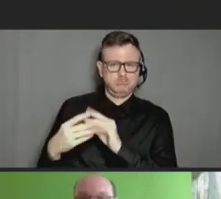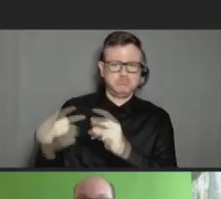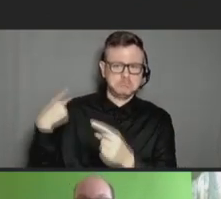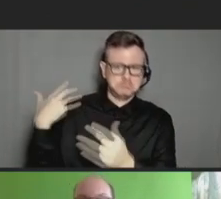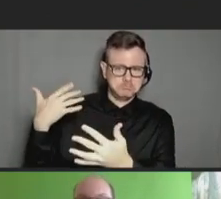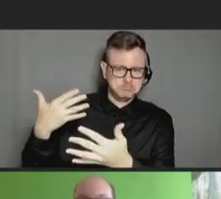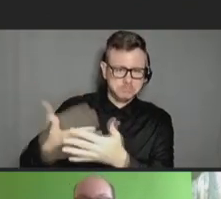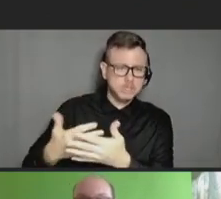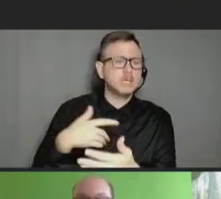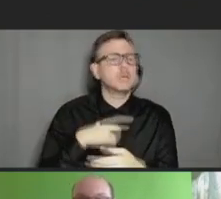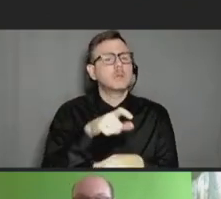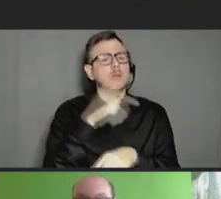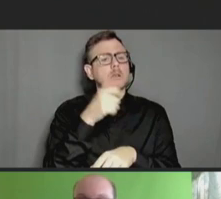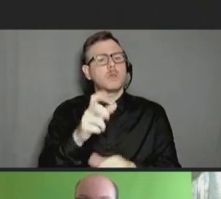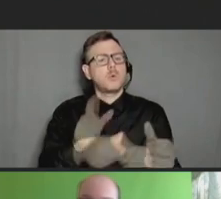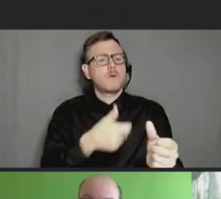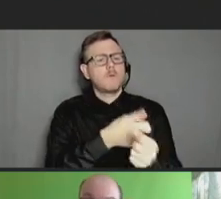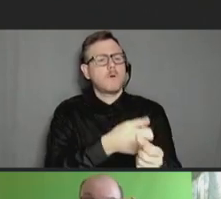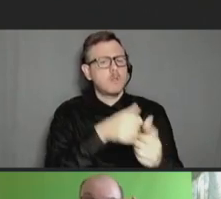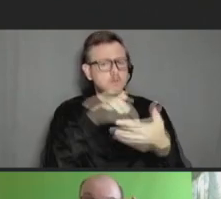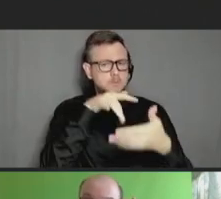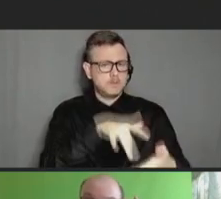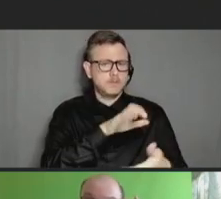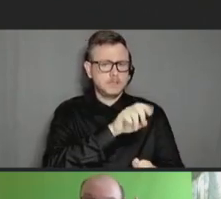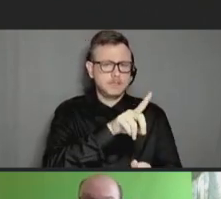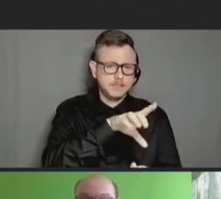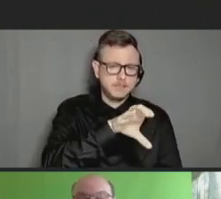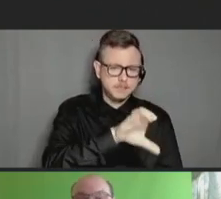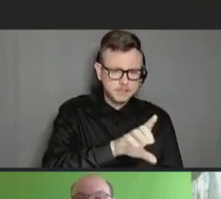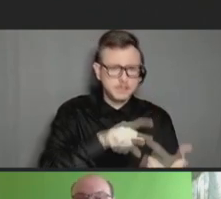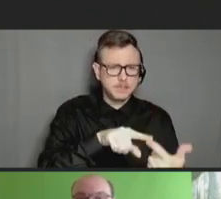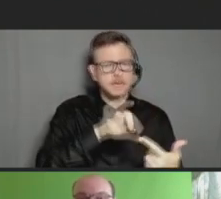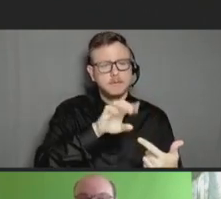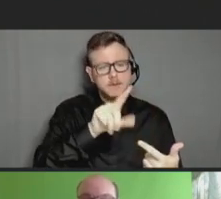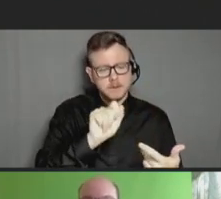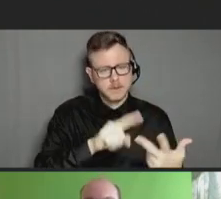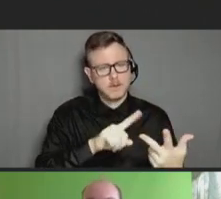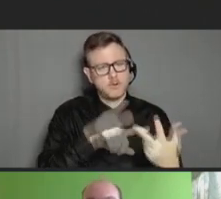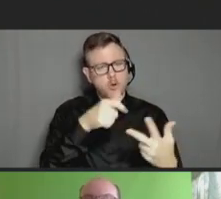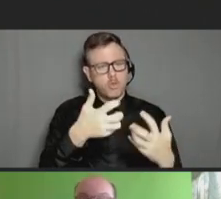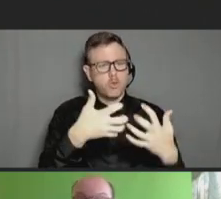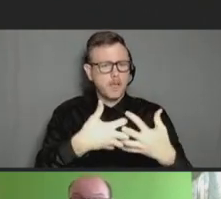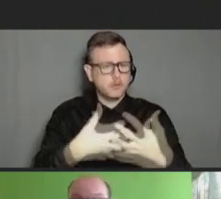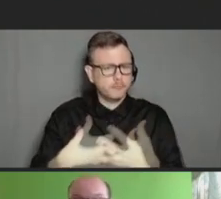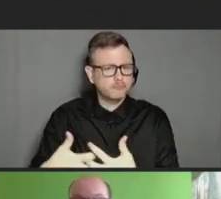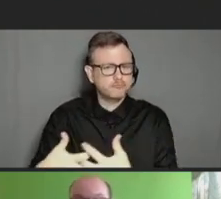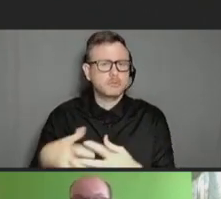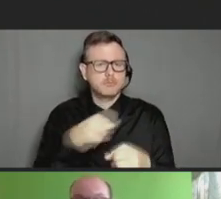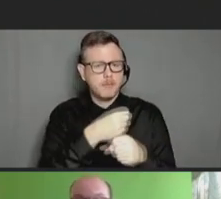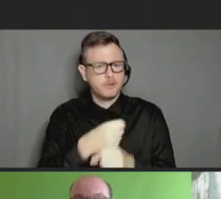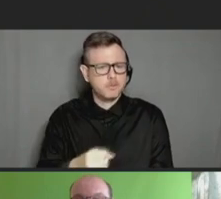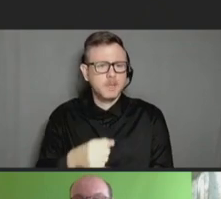being coordinated through CDC, through FDA, through manufacturers, and through the CISA